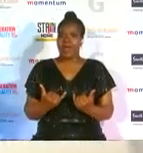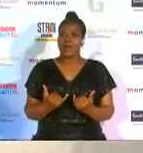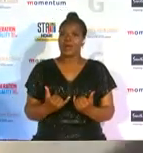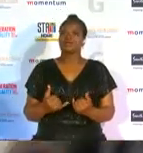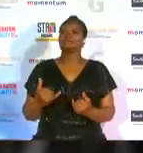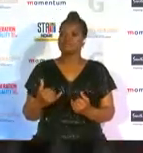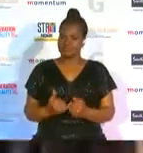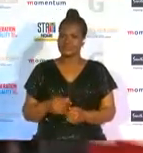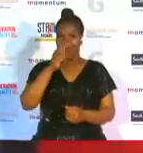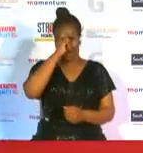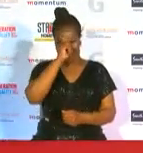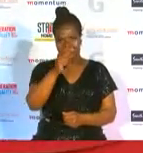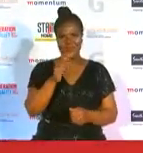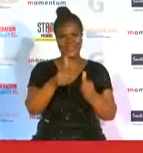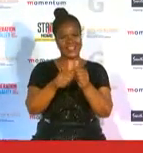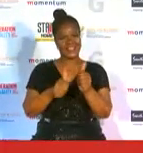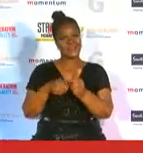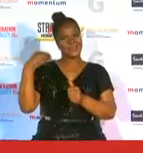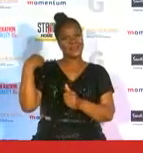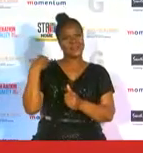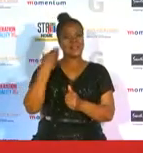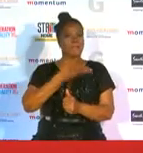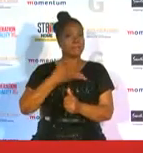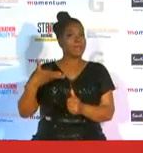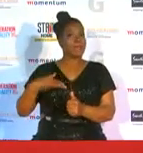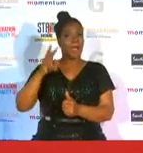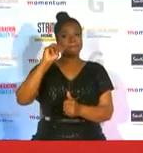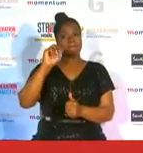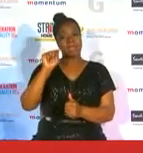minister of sports arts and culture miss not hawaii mafu who is such an